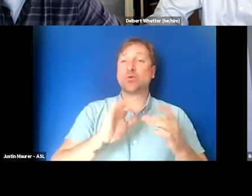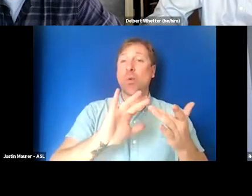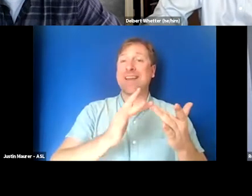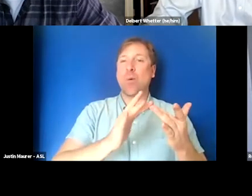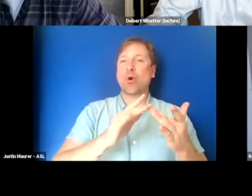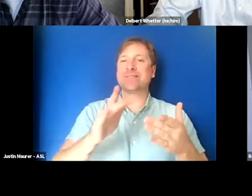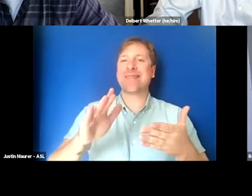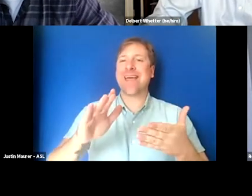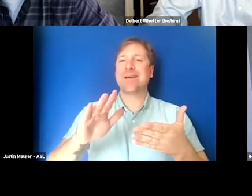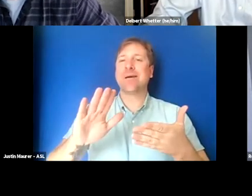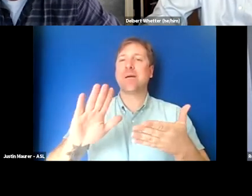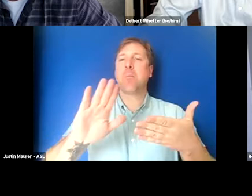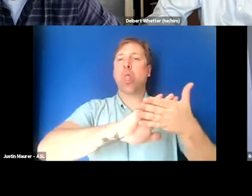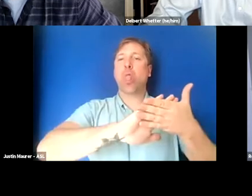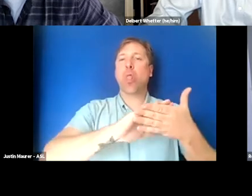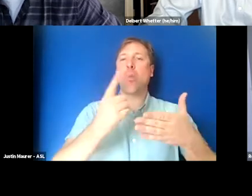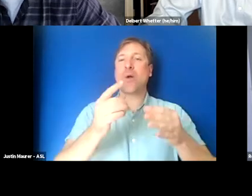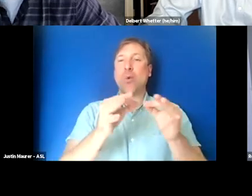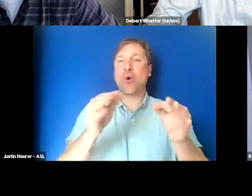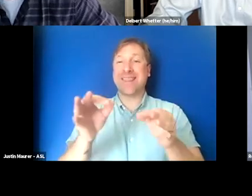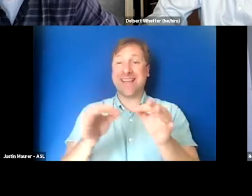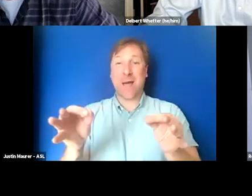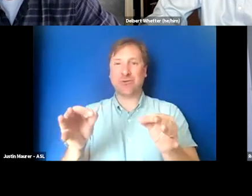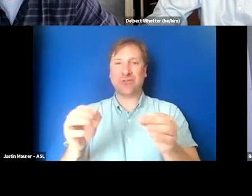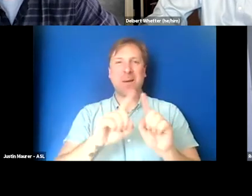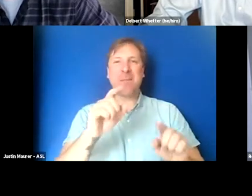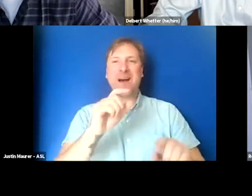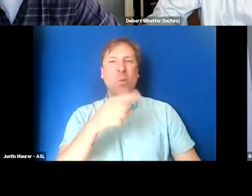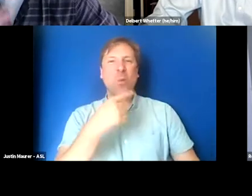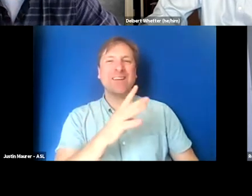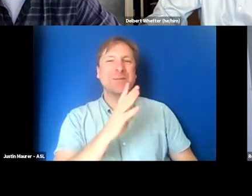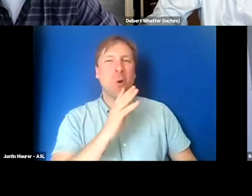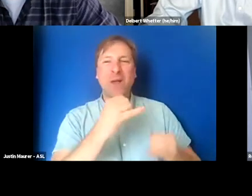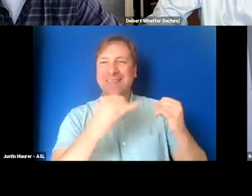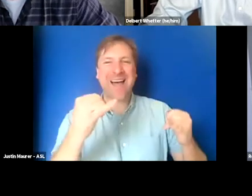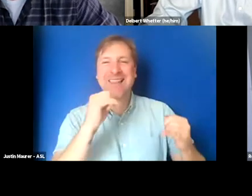out certain words in the captions but do not bleep them when they're spoken aloud.